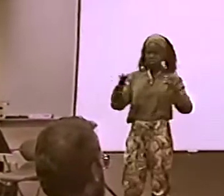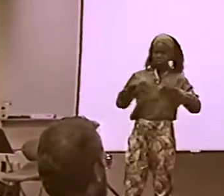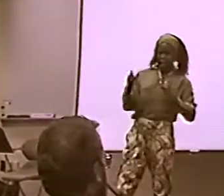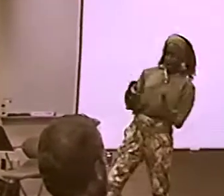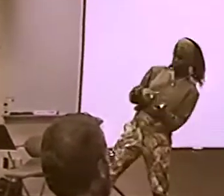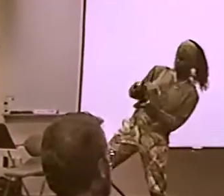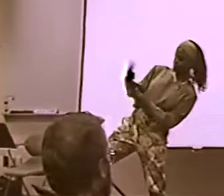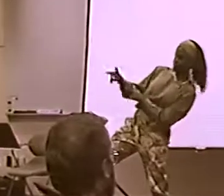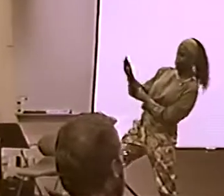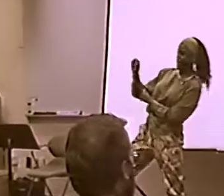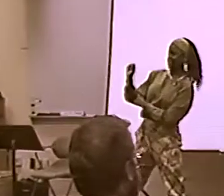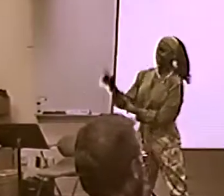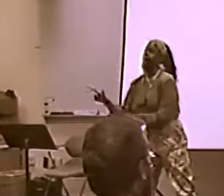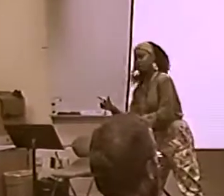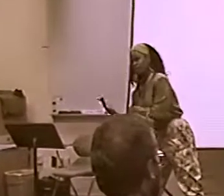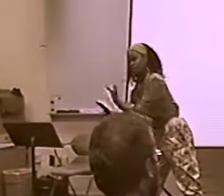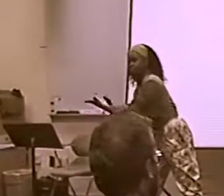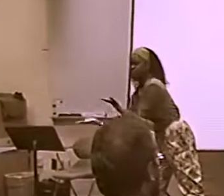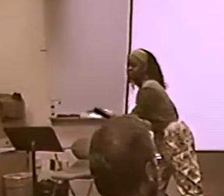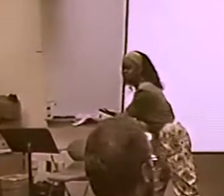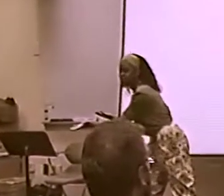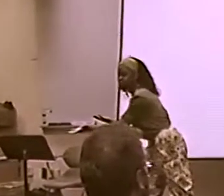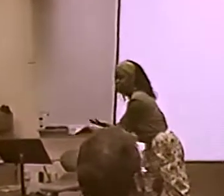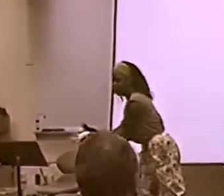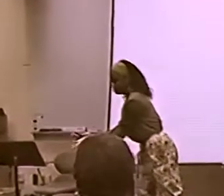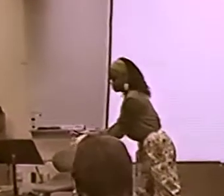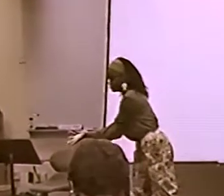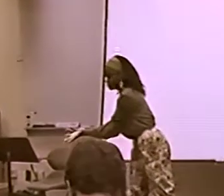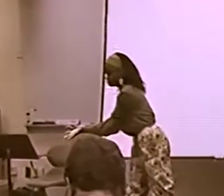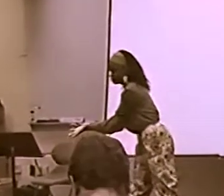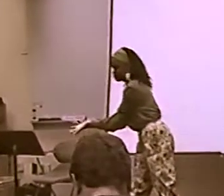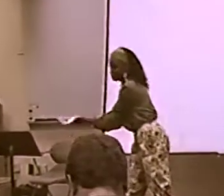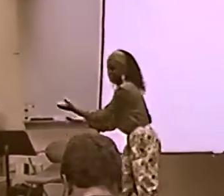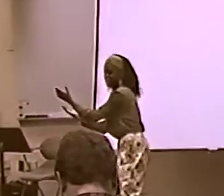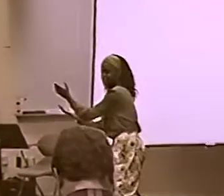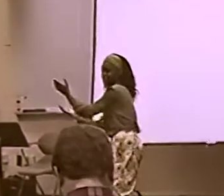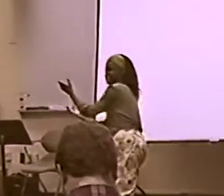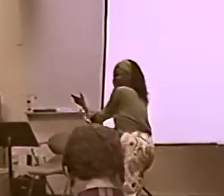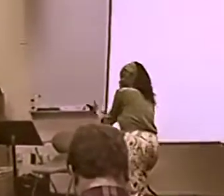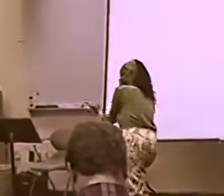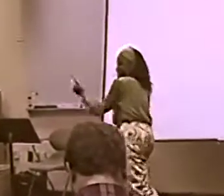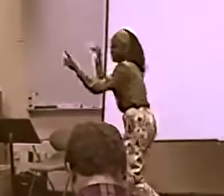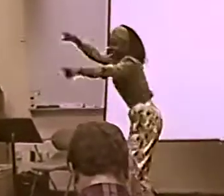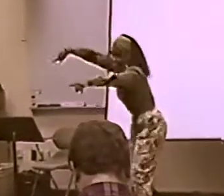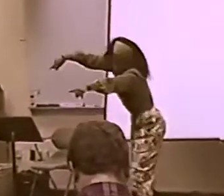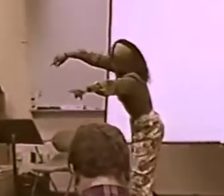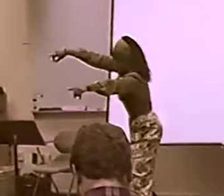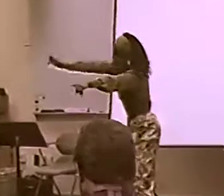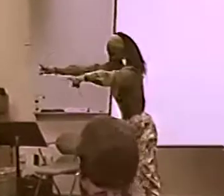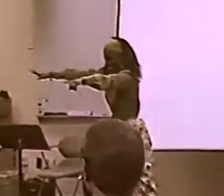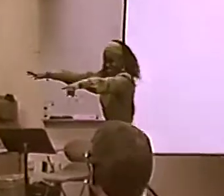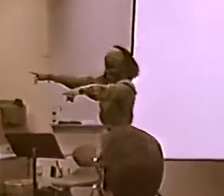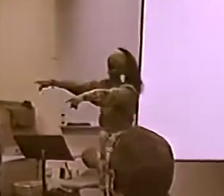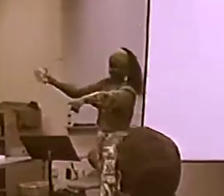AND STOP HAVING THIS BAD ATTITUDE TOWARDS IT. I THINK ASL . PEOPLE ARE BEGINNING TO ACCEPT ASL AS ITS OWN LANGUAGE,